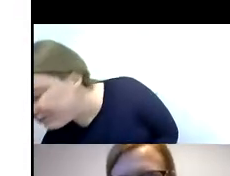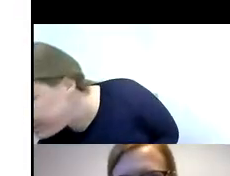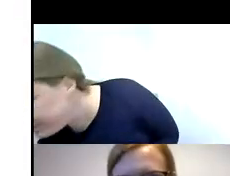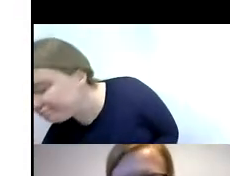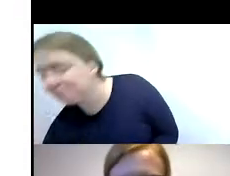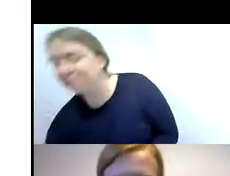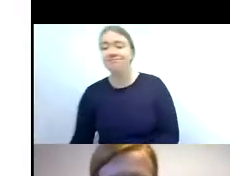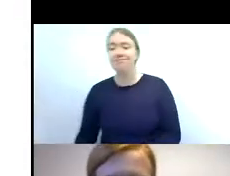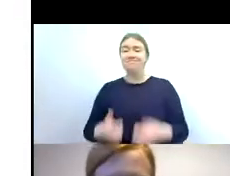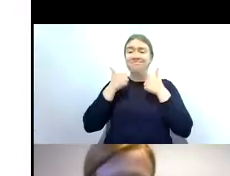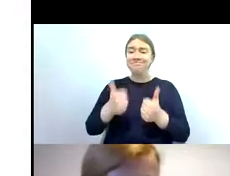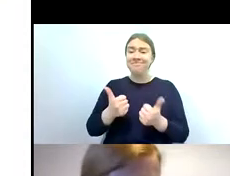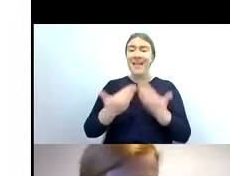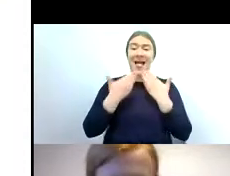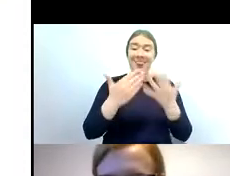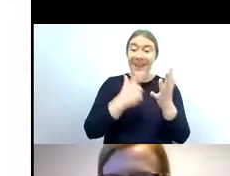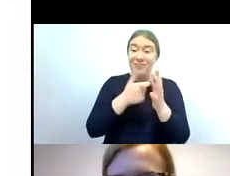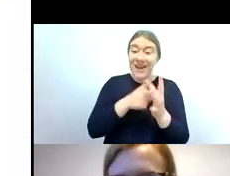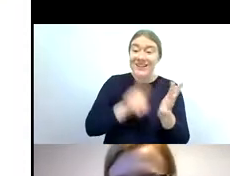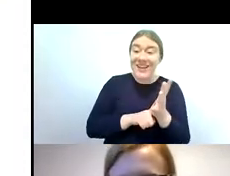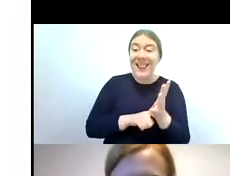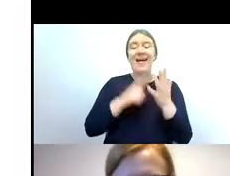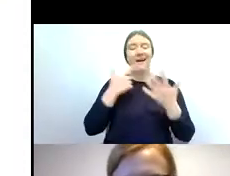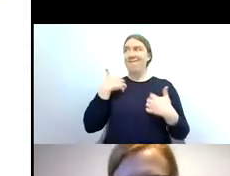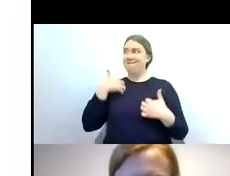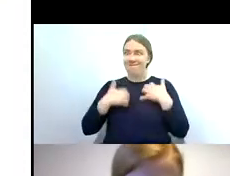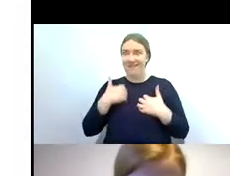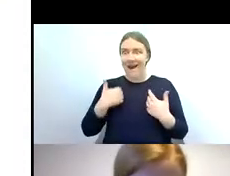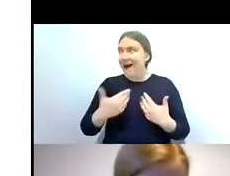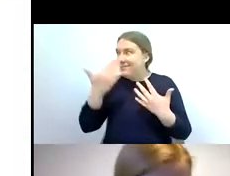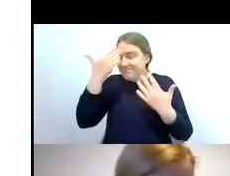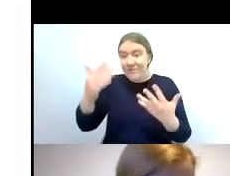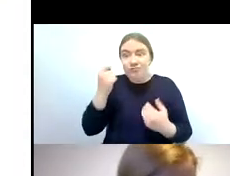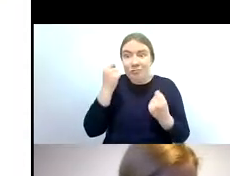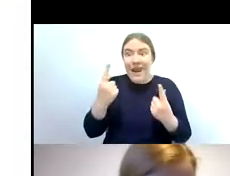believe how many different types of species of river fly there are in in the uk it's amazing